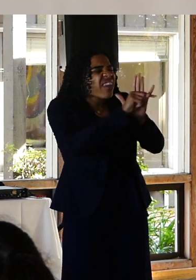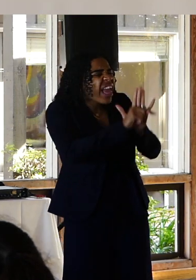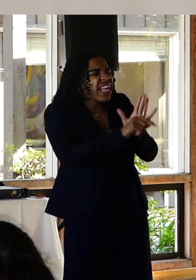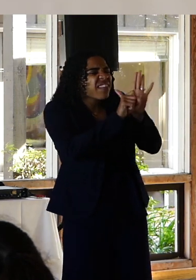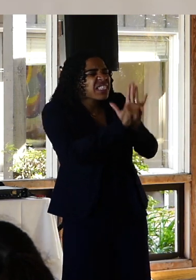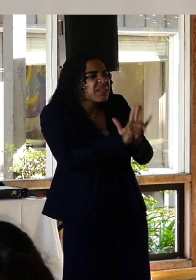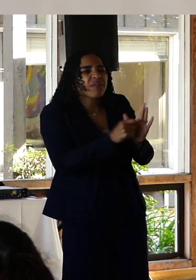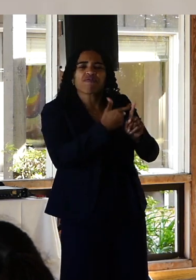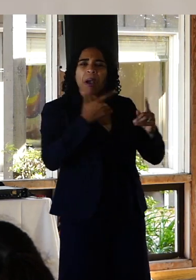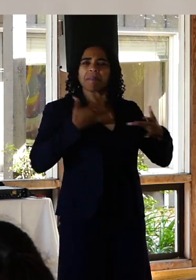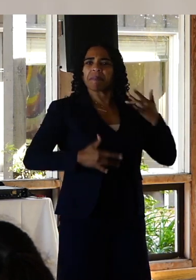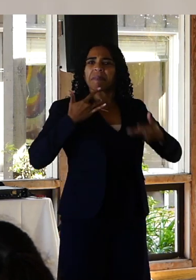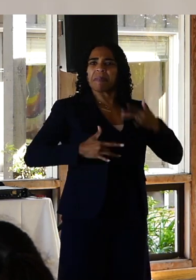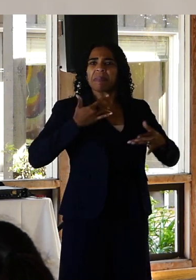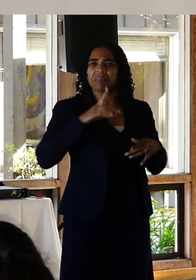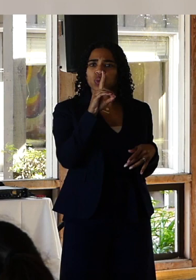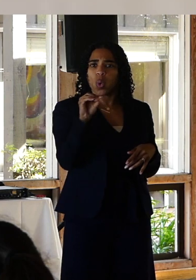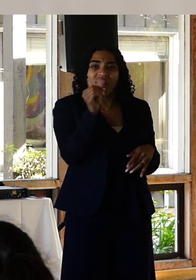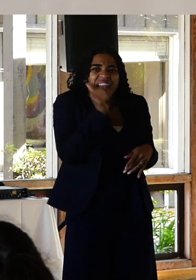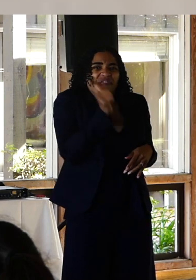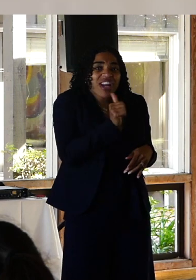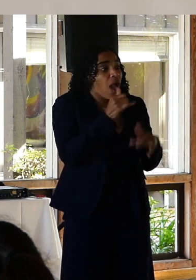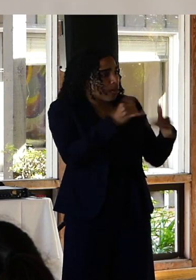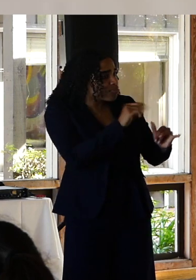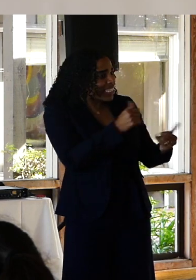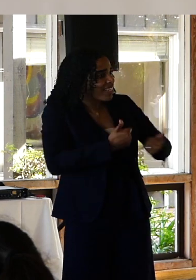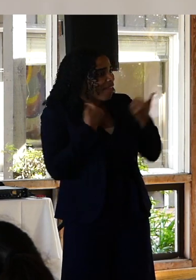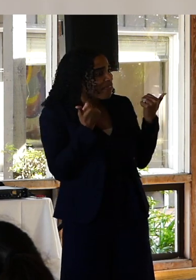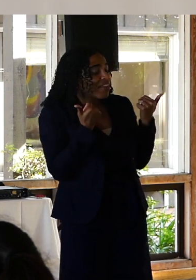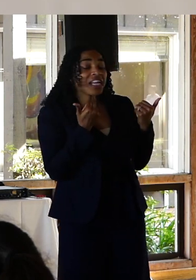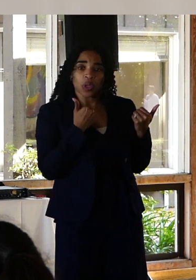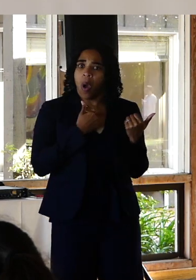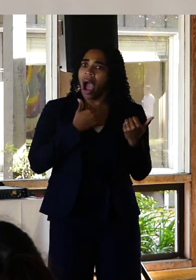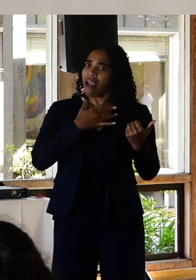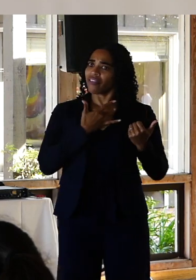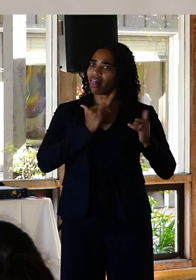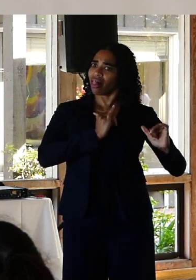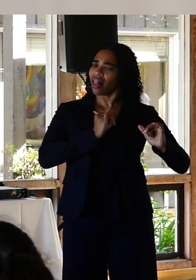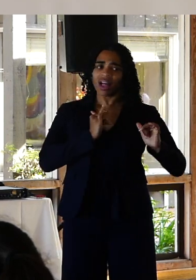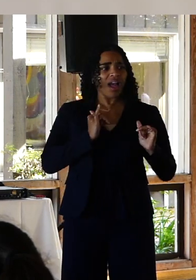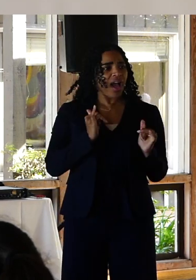severe bipolar disorder every single day. I told my therapist this and I